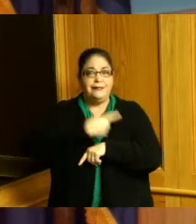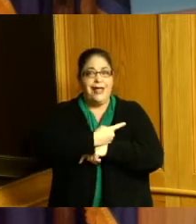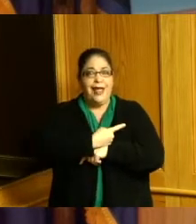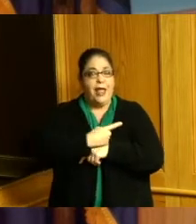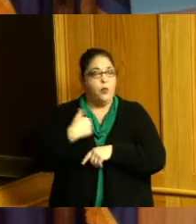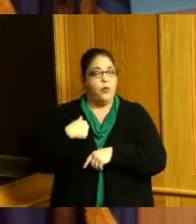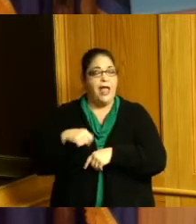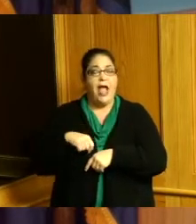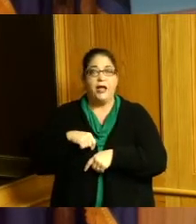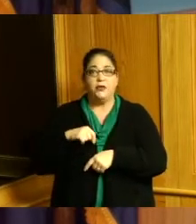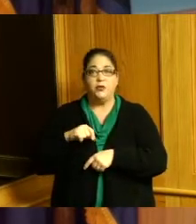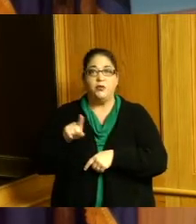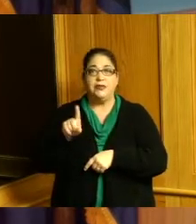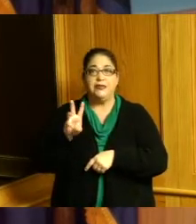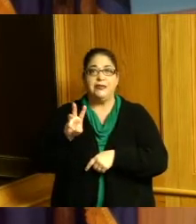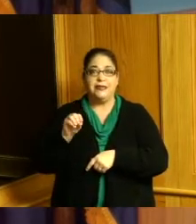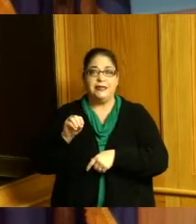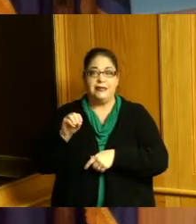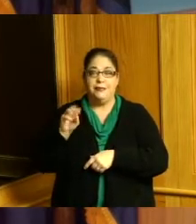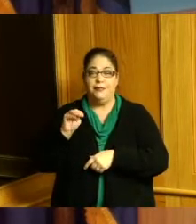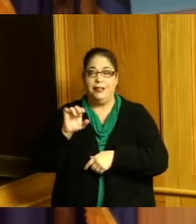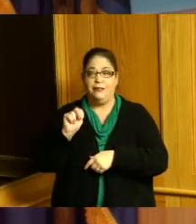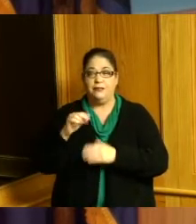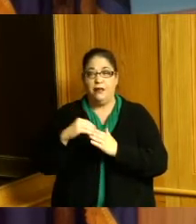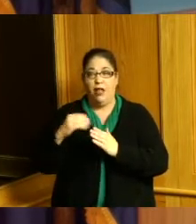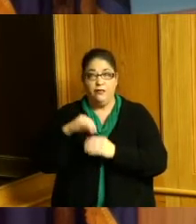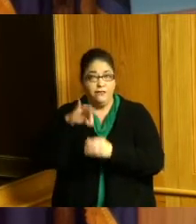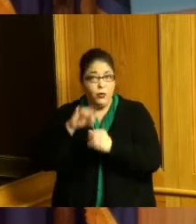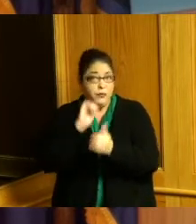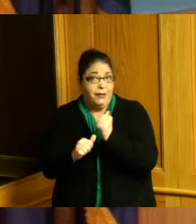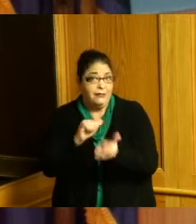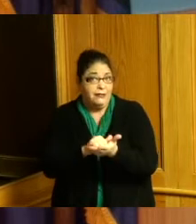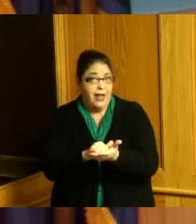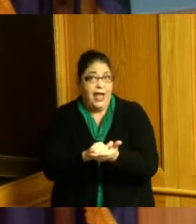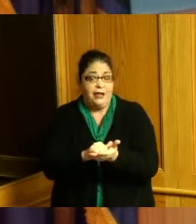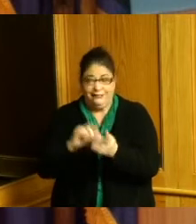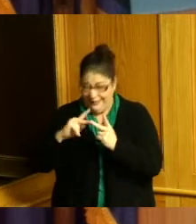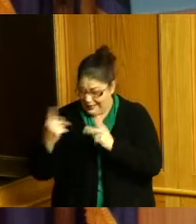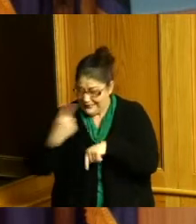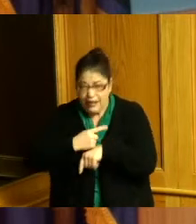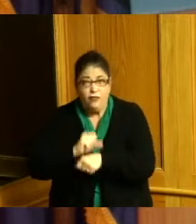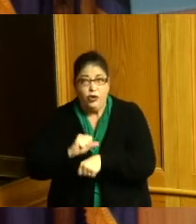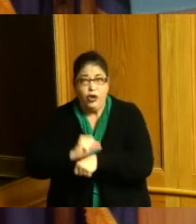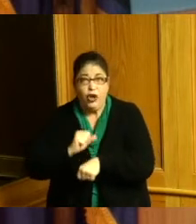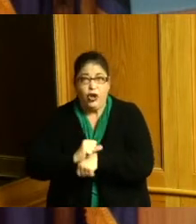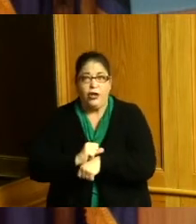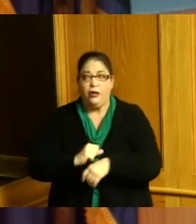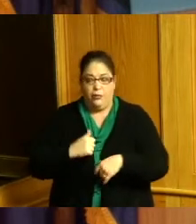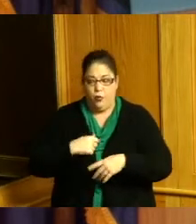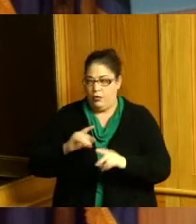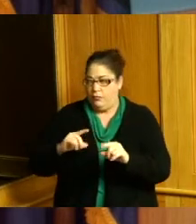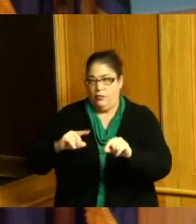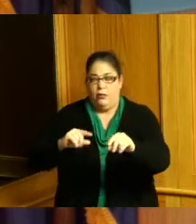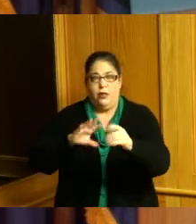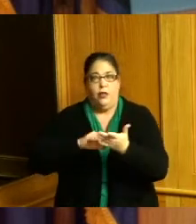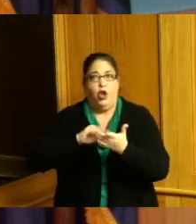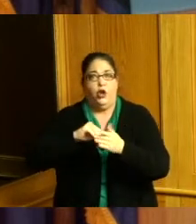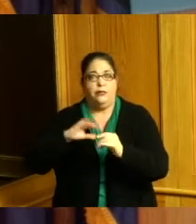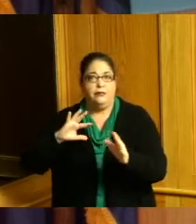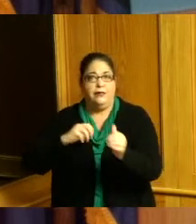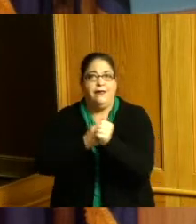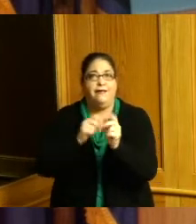learn fast and I say all that because I want to acknowledge my staff because they had no we didn't